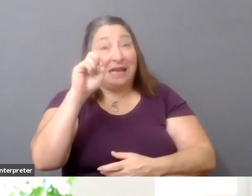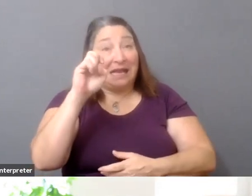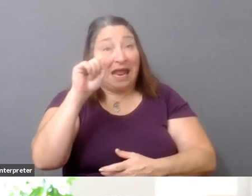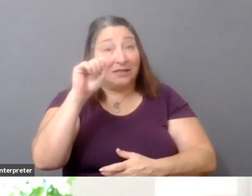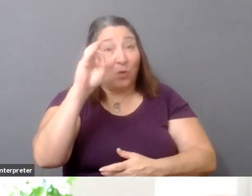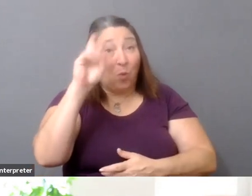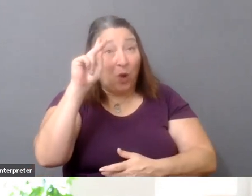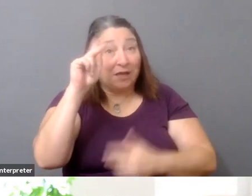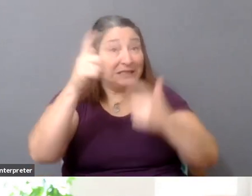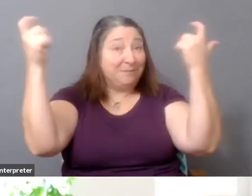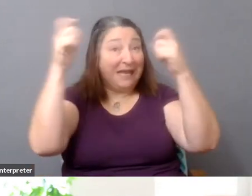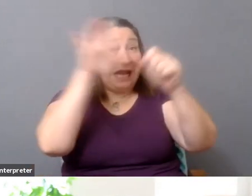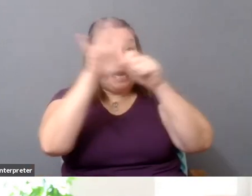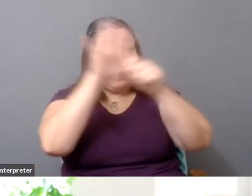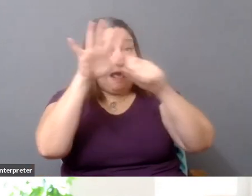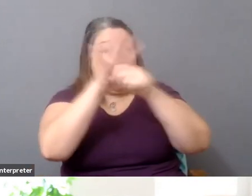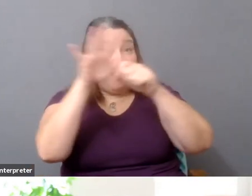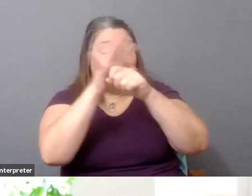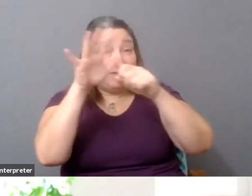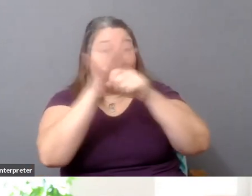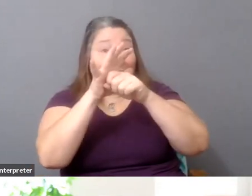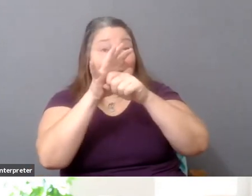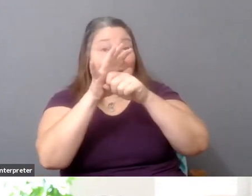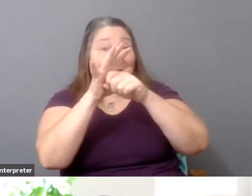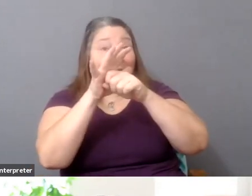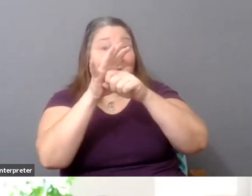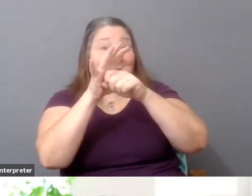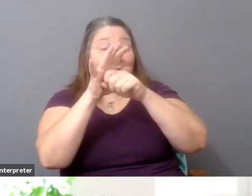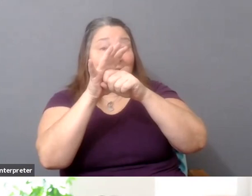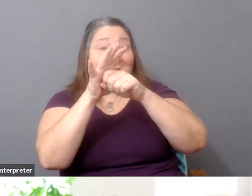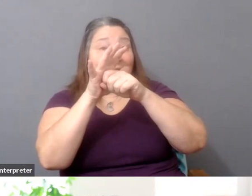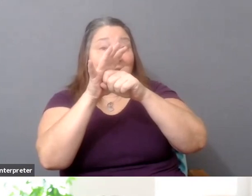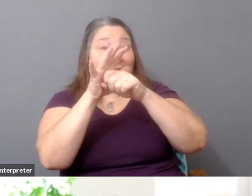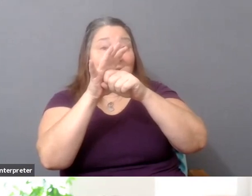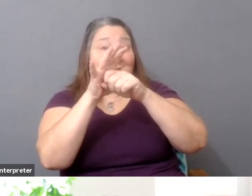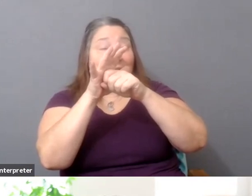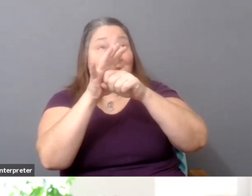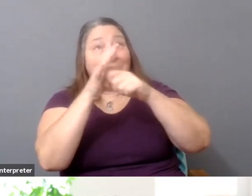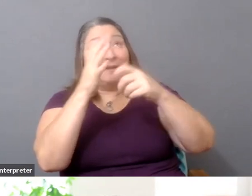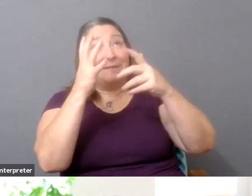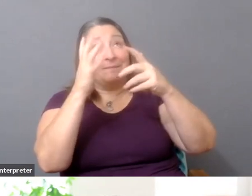there's a collectivity to it. I wonder if you could just address it in that--